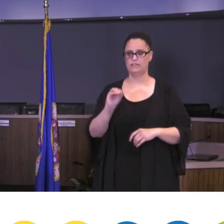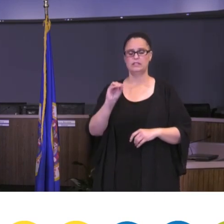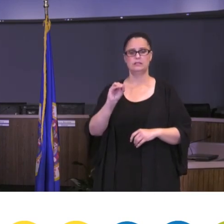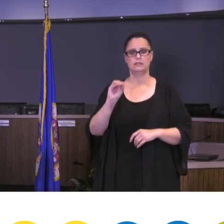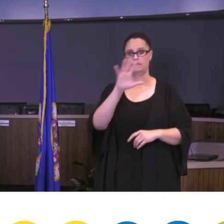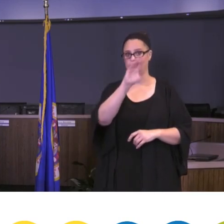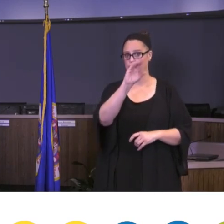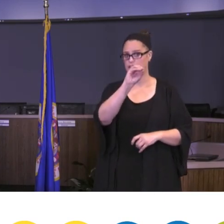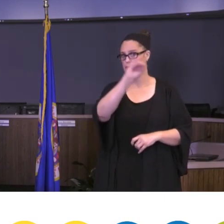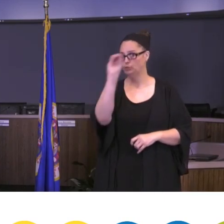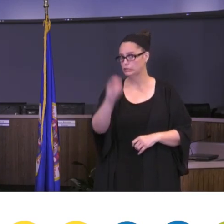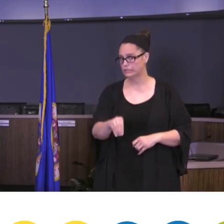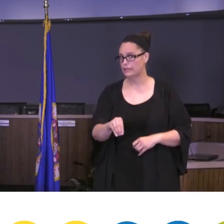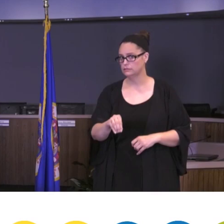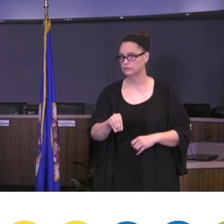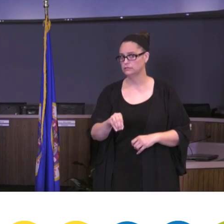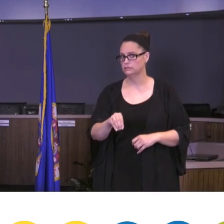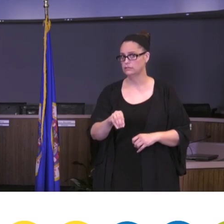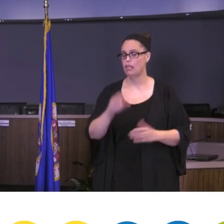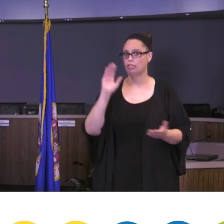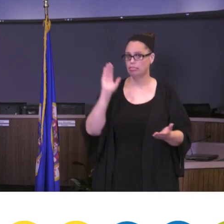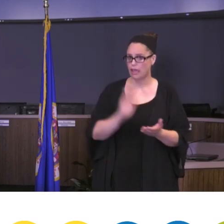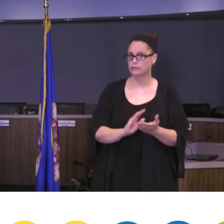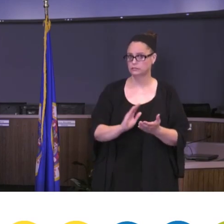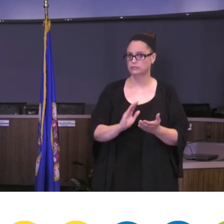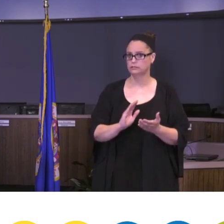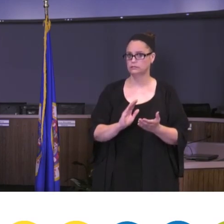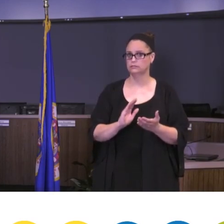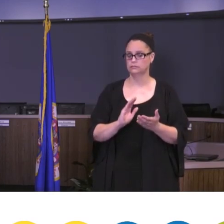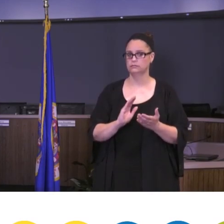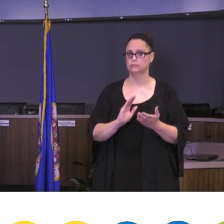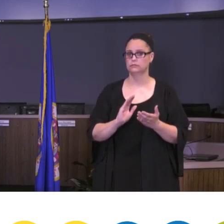normal capacity in that school site and again that continues